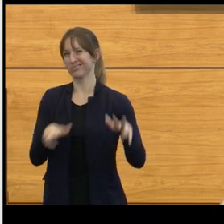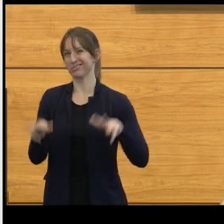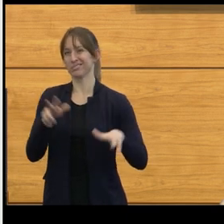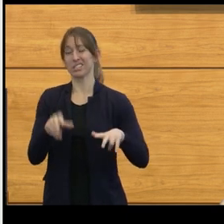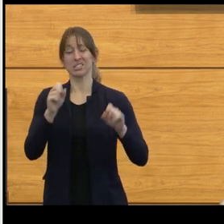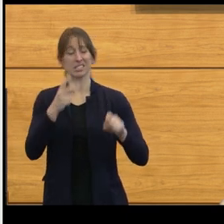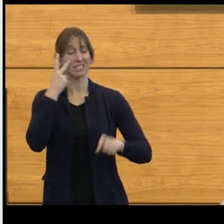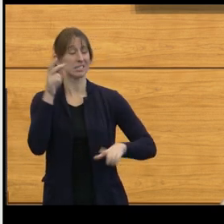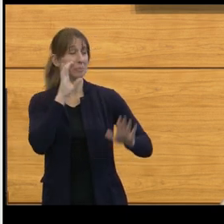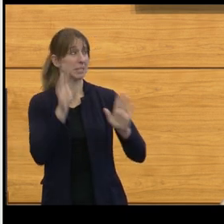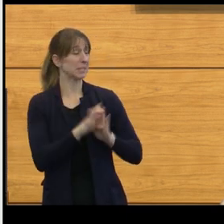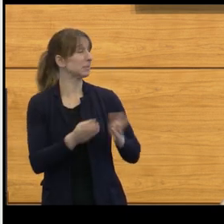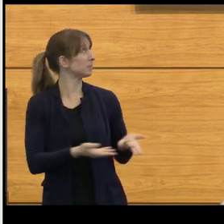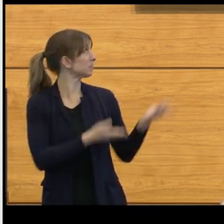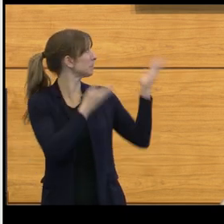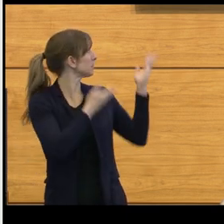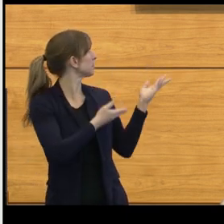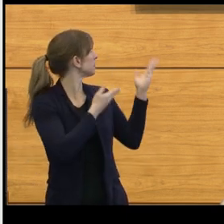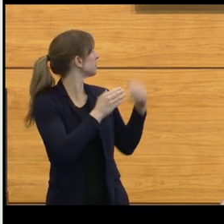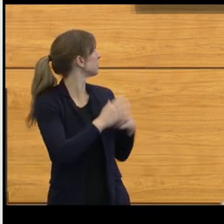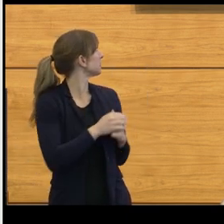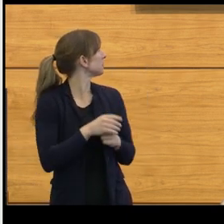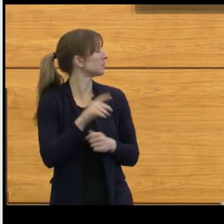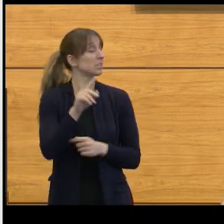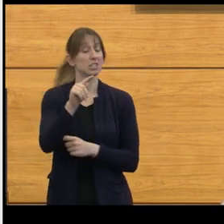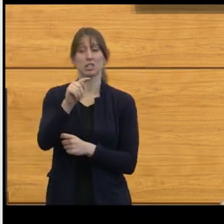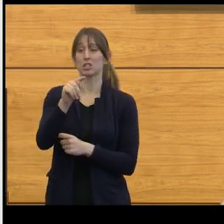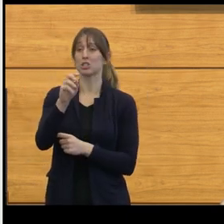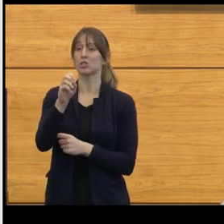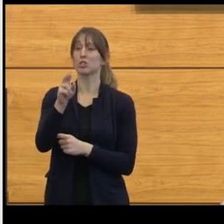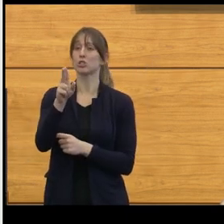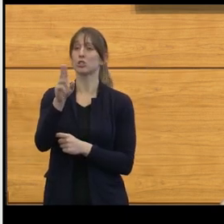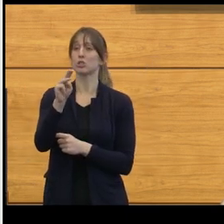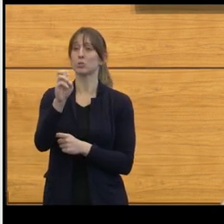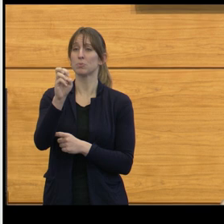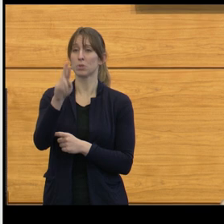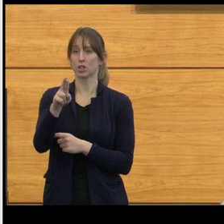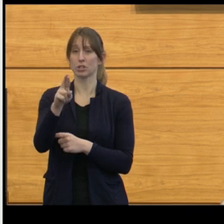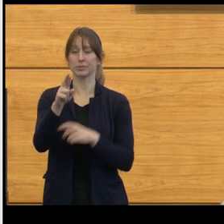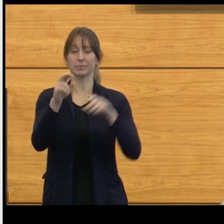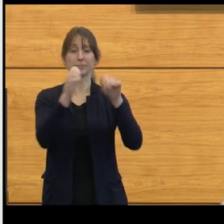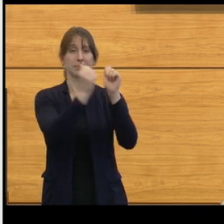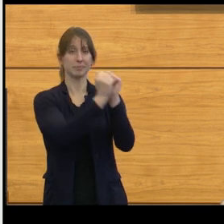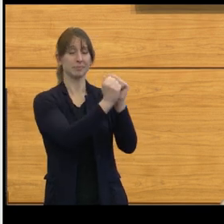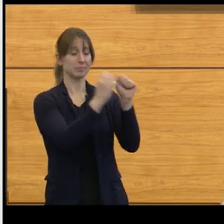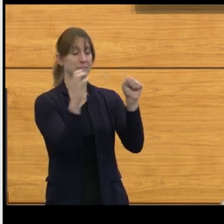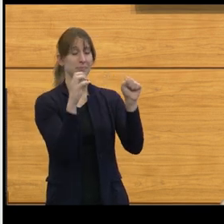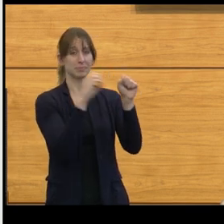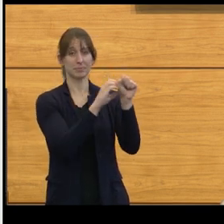is a tumor, again, located in the posterior fossa. And I will point out, look at his cerebellar tonsils.